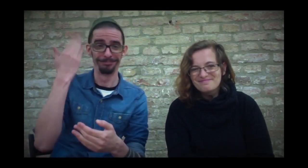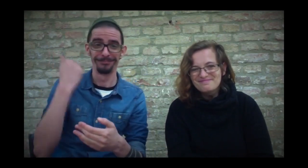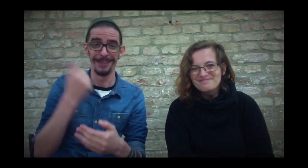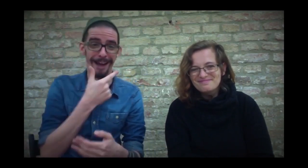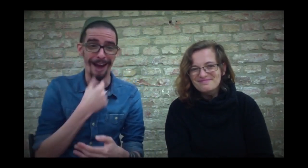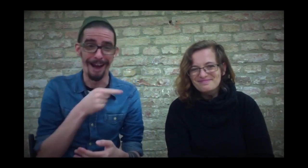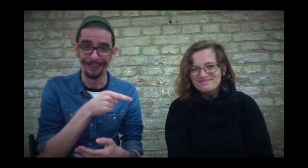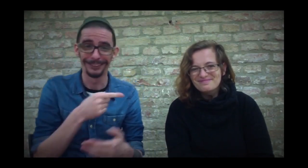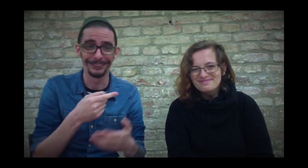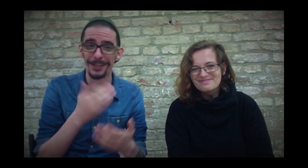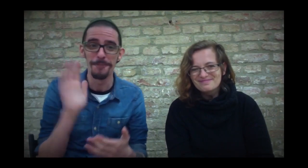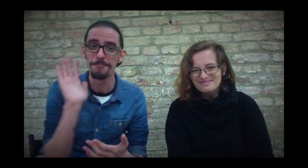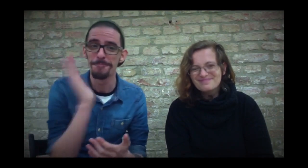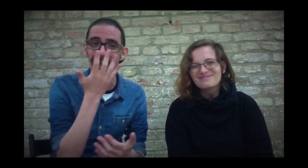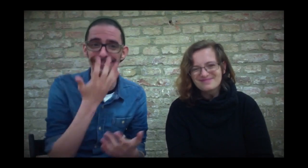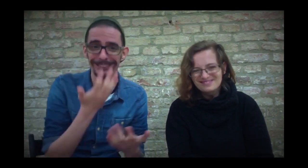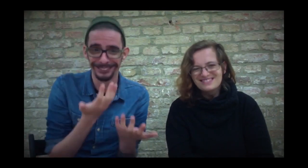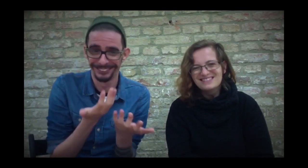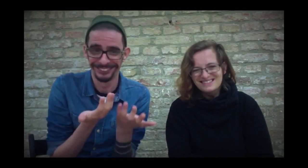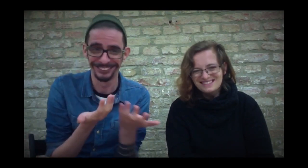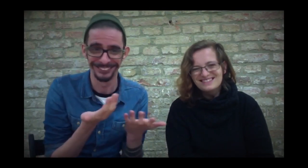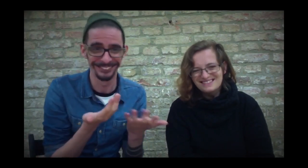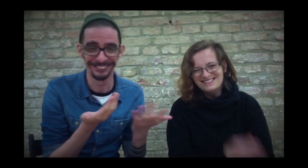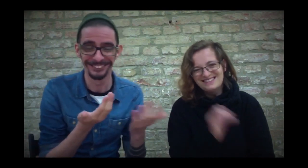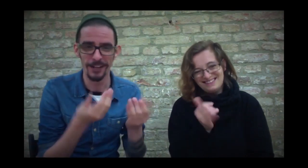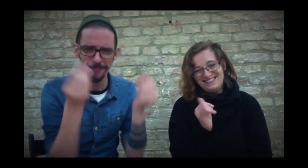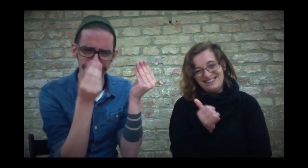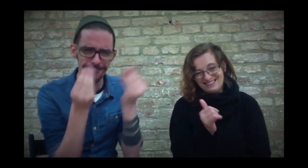Earlier in the older issue of CHARMED there're masks with other effort.